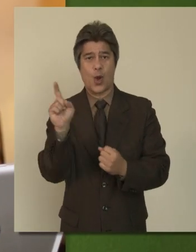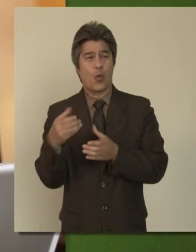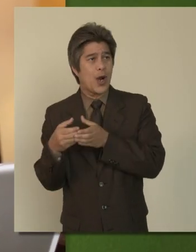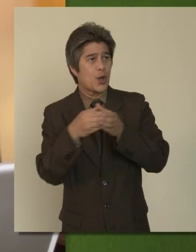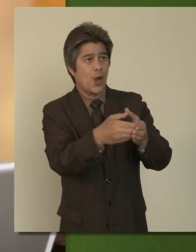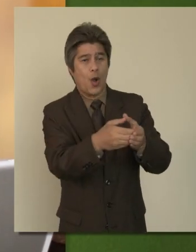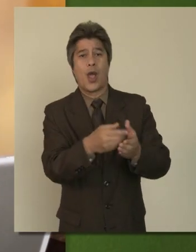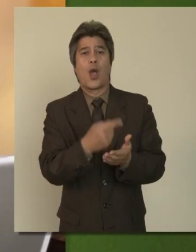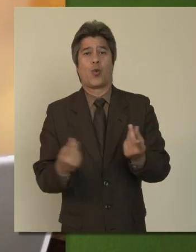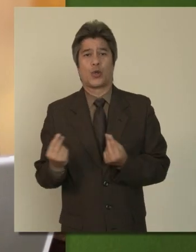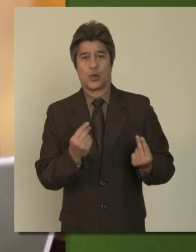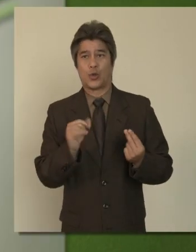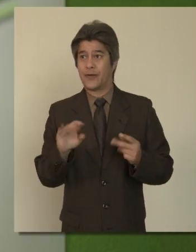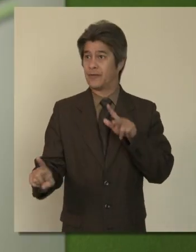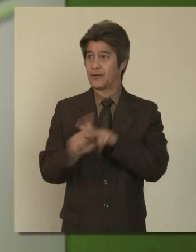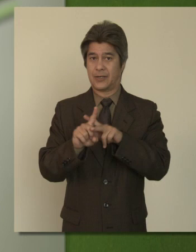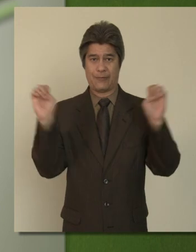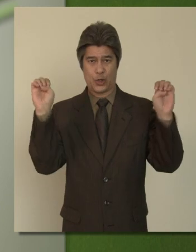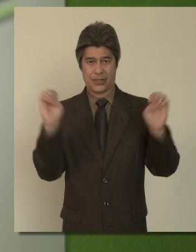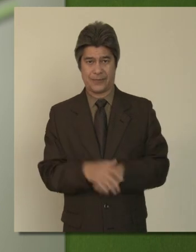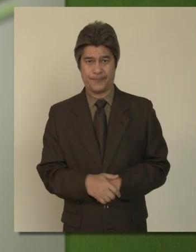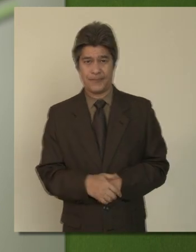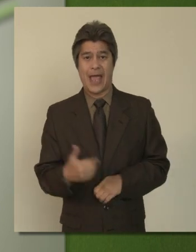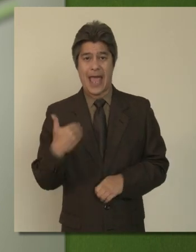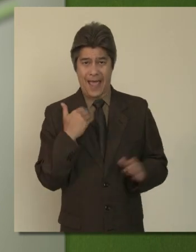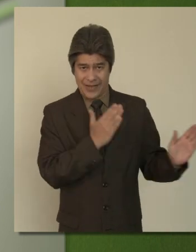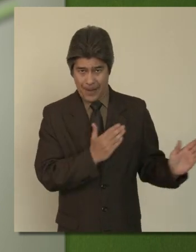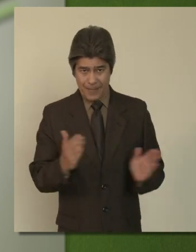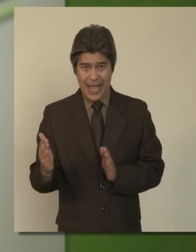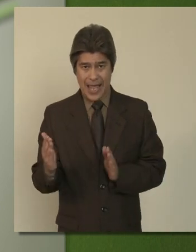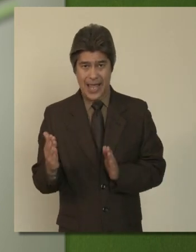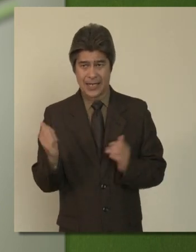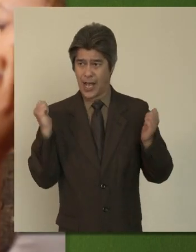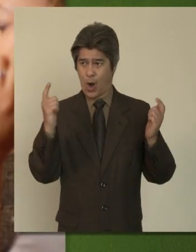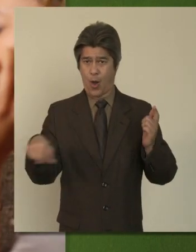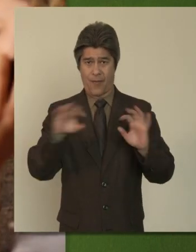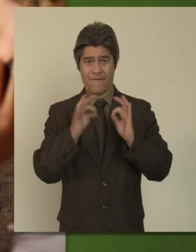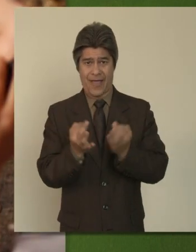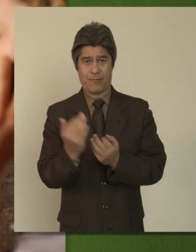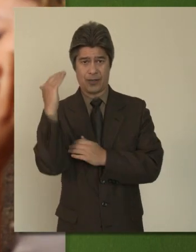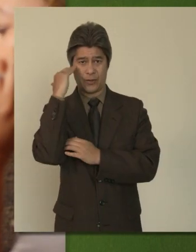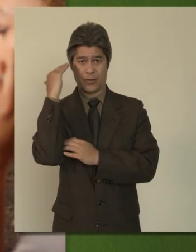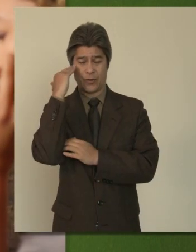of an emergency. Having a plan that everyone in the family is aware of can be very helpful